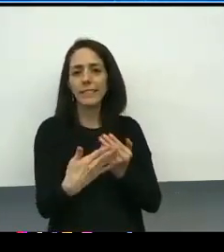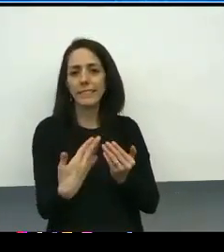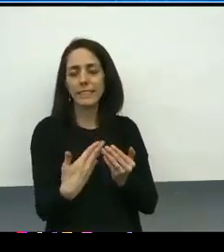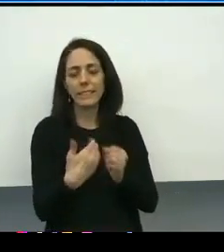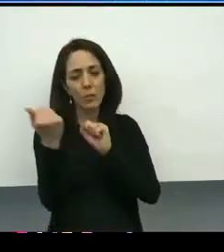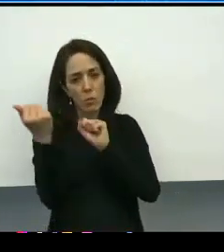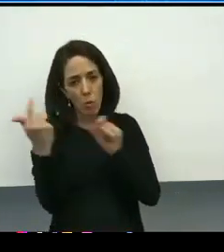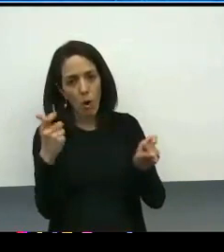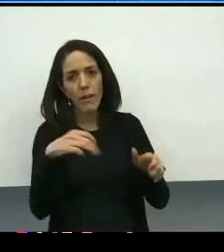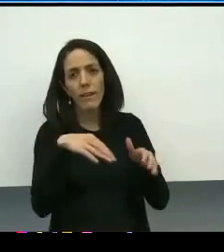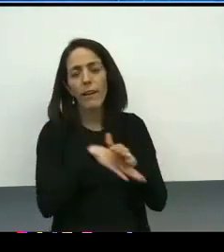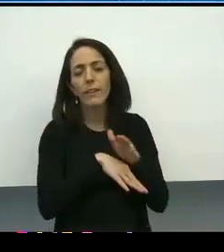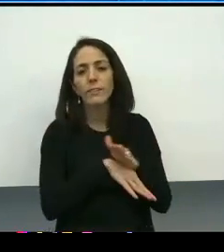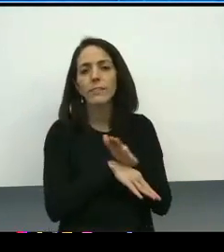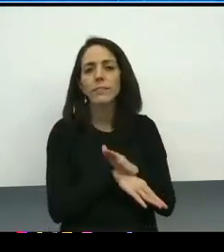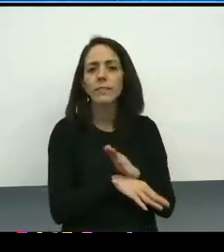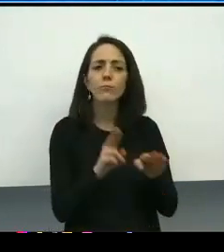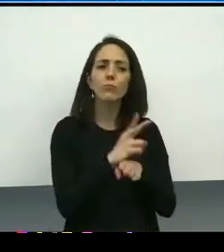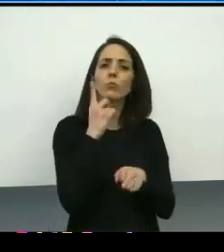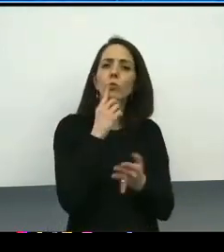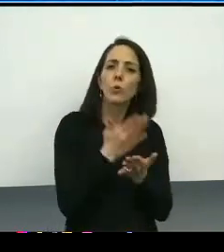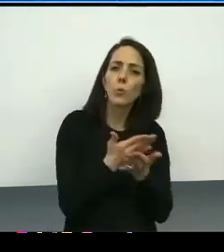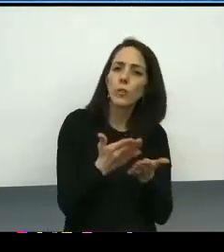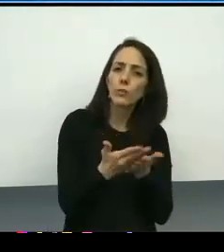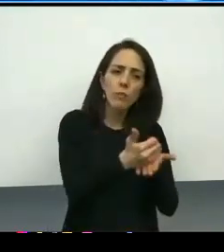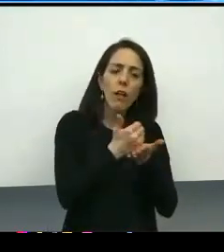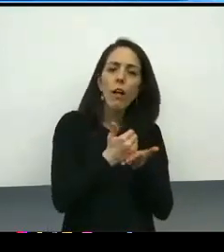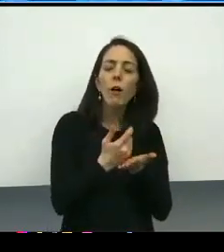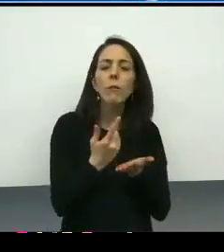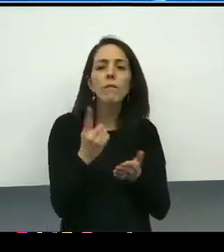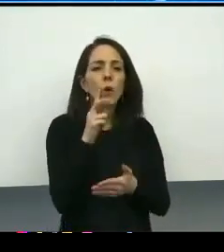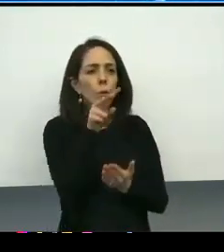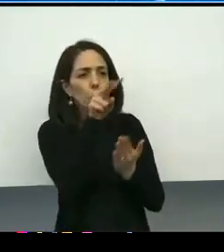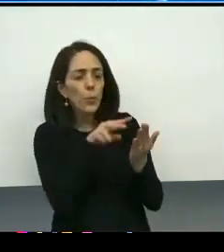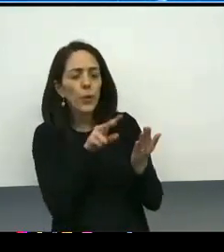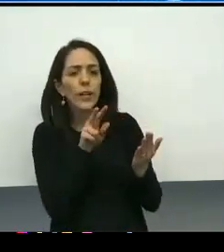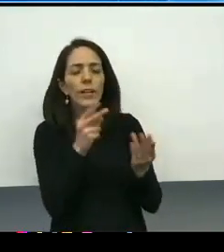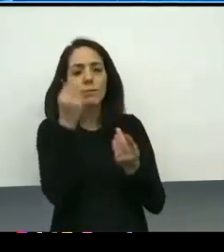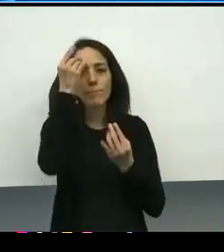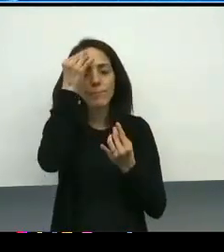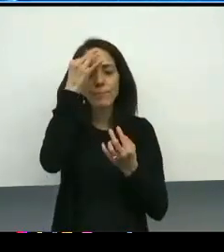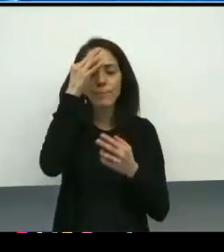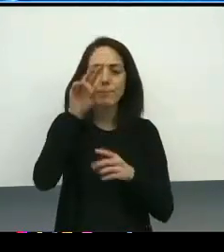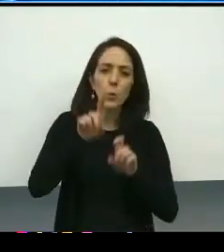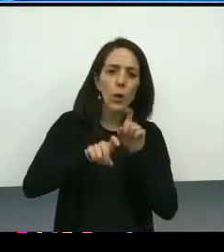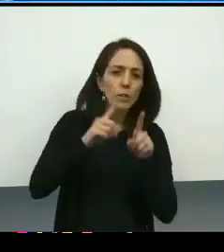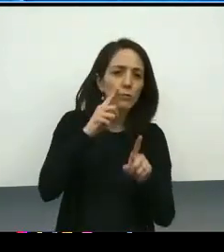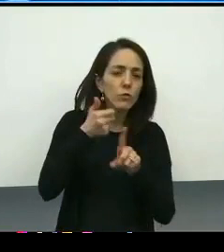To be able to go to use it as a resource, to post questions, to really follow along in parallel with us